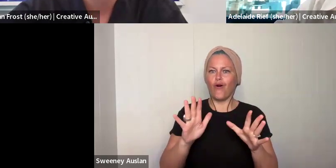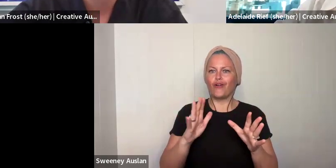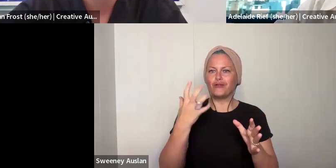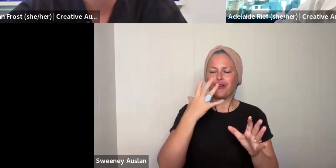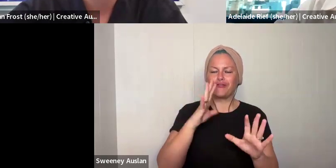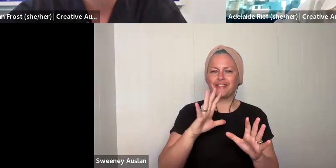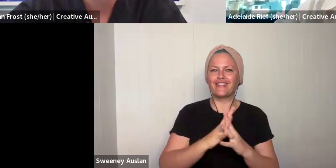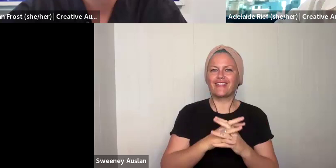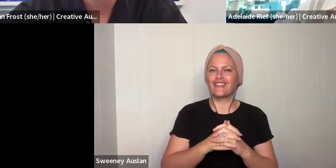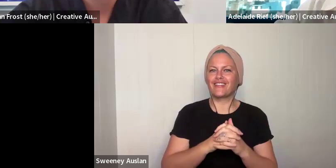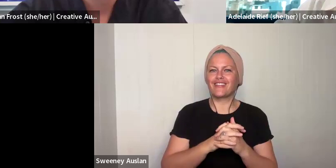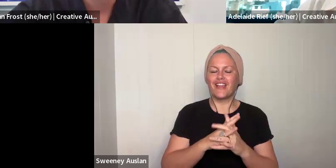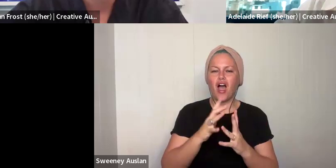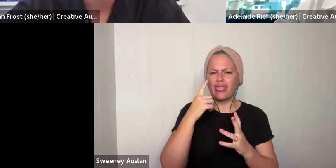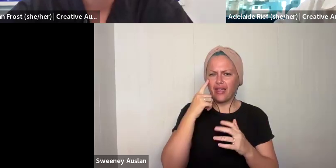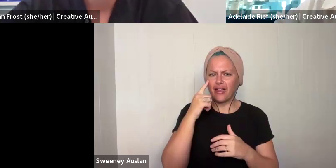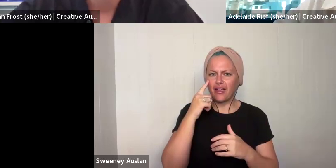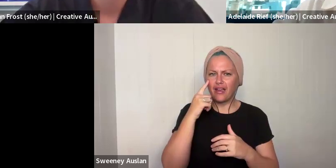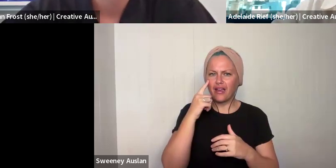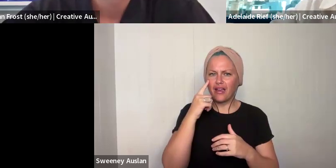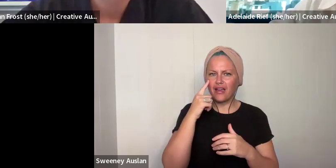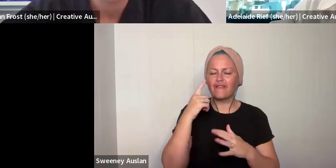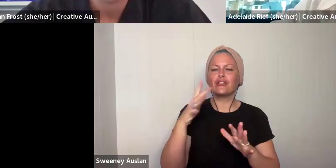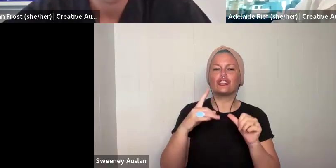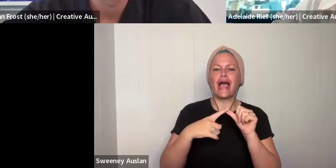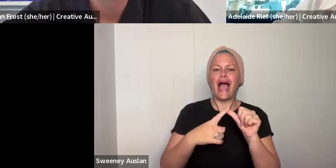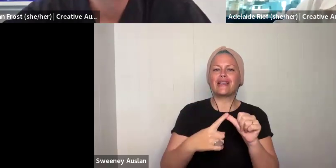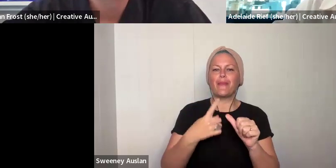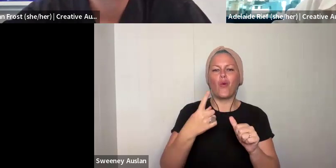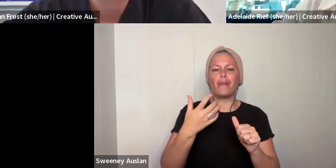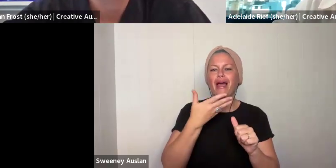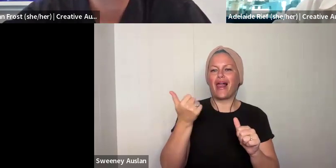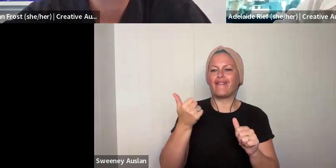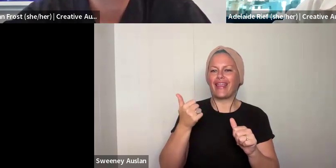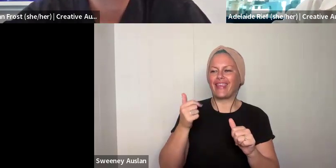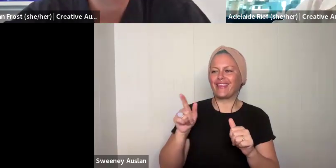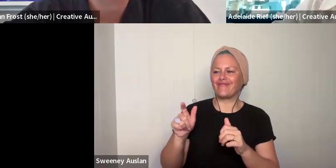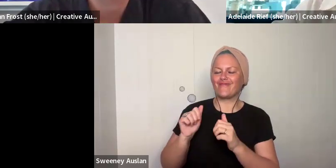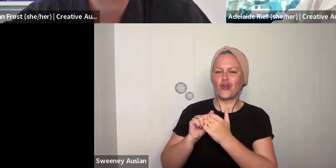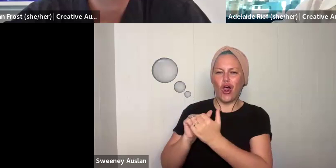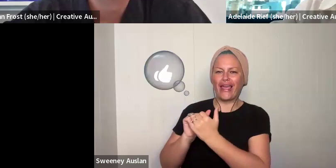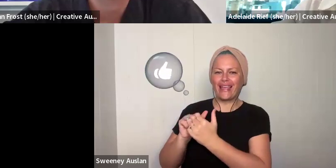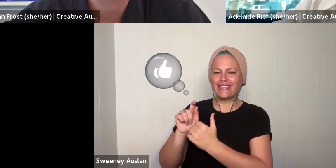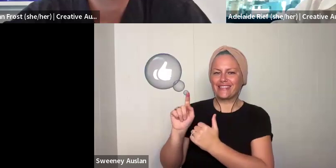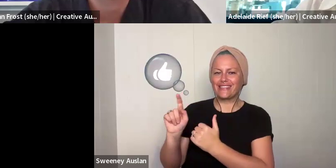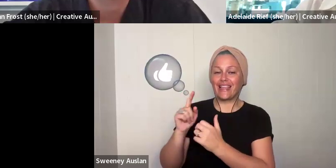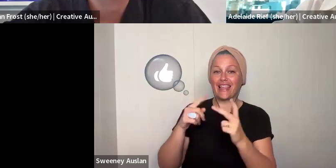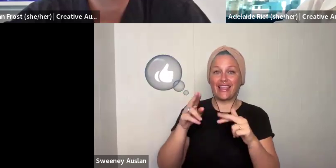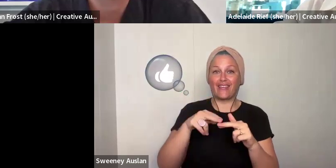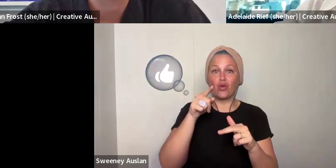Sorry! I think it has been answered by one of my